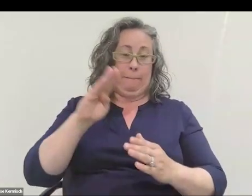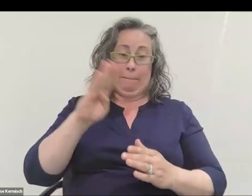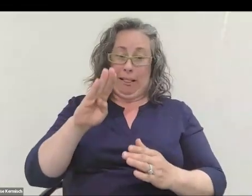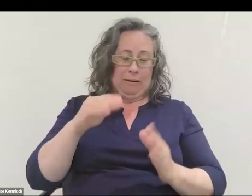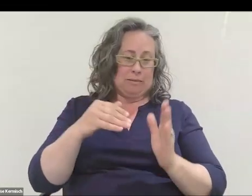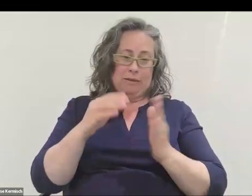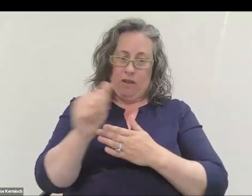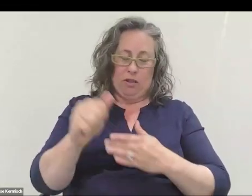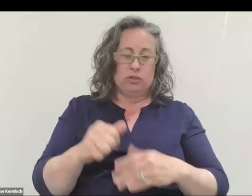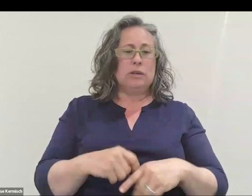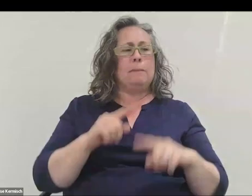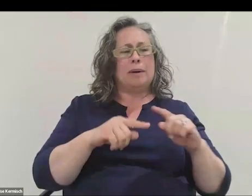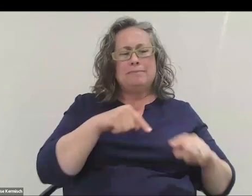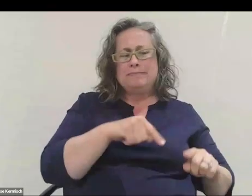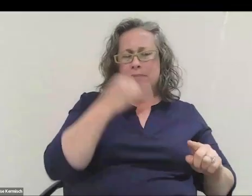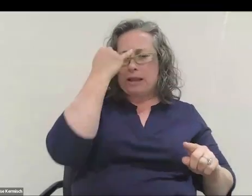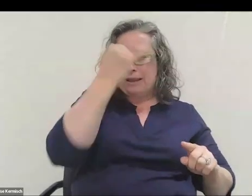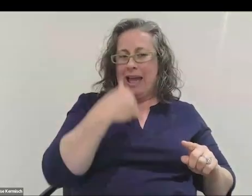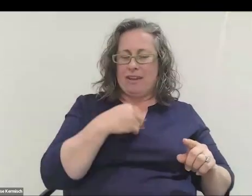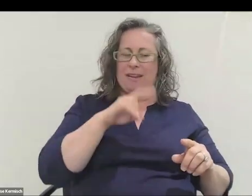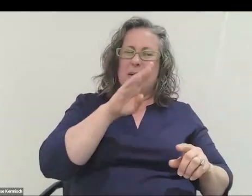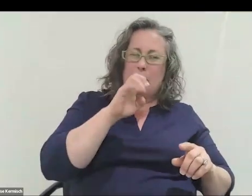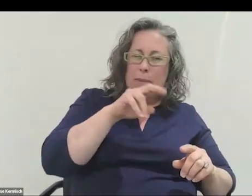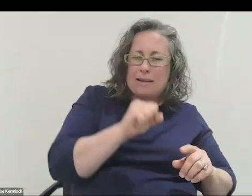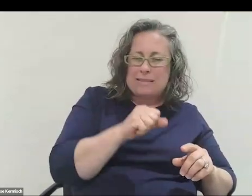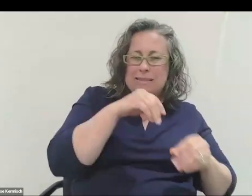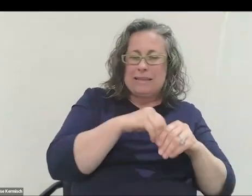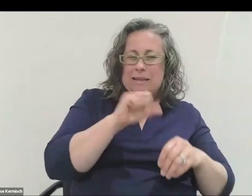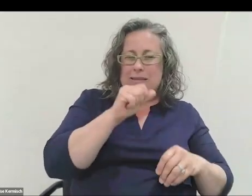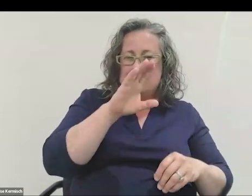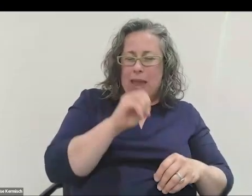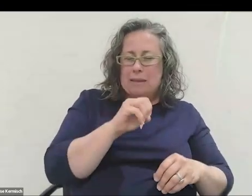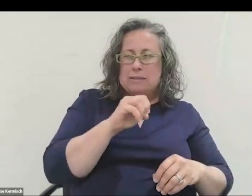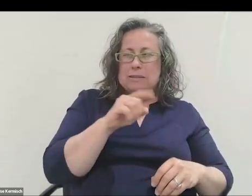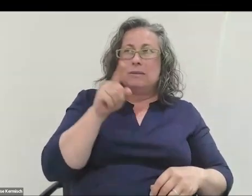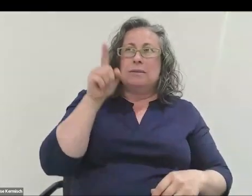This idea of having this bus in space is a little far out still